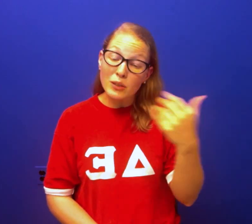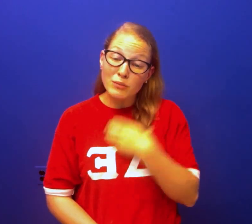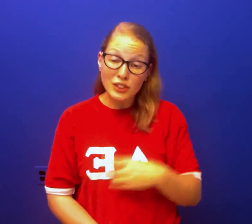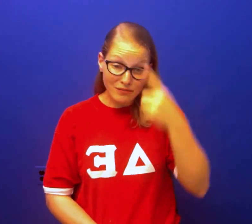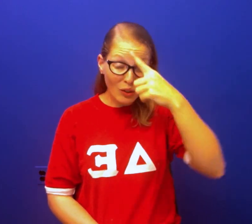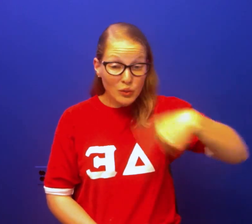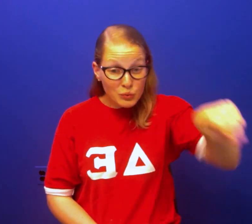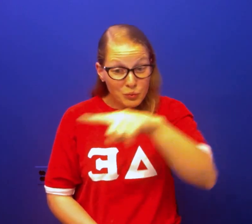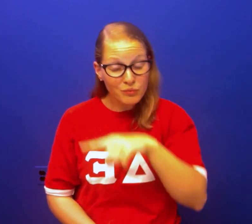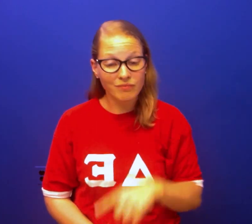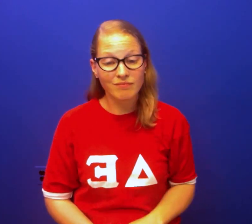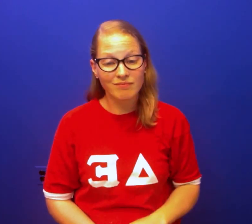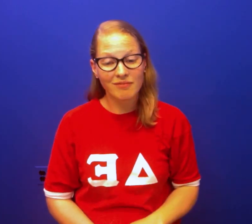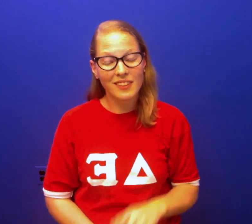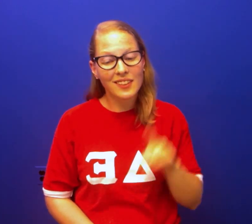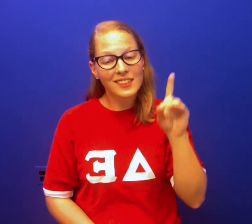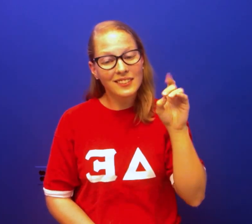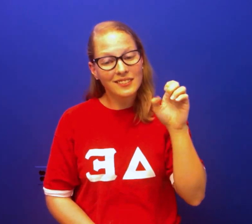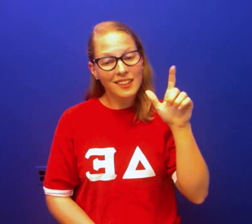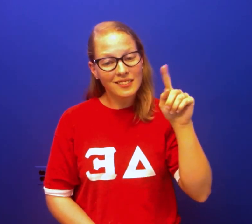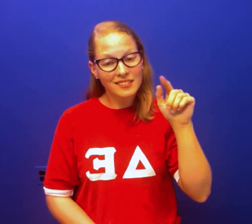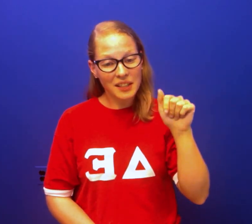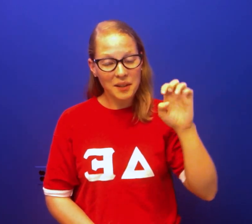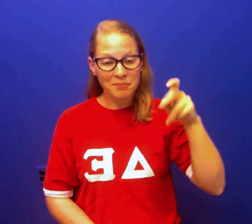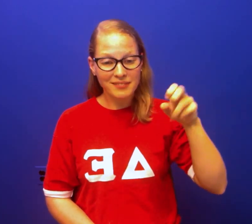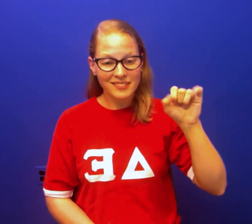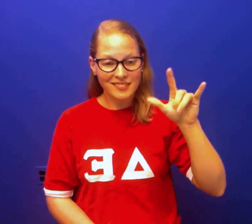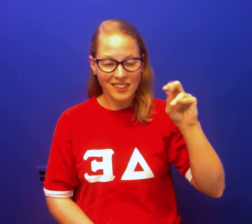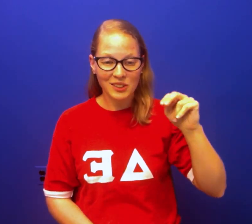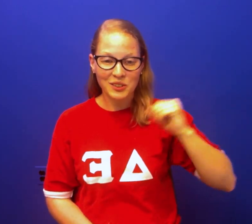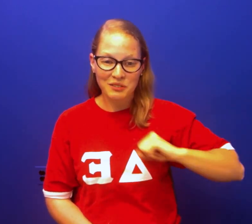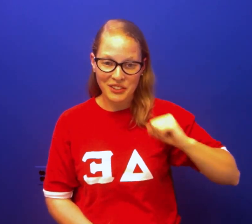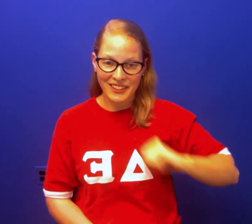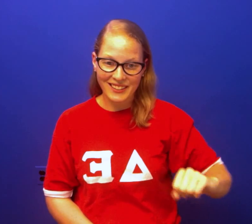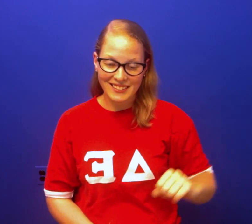Best wishes for you all, The Delta Epsilon Sorority